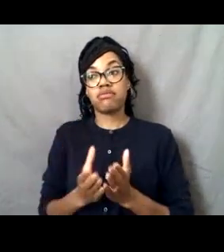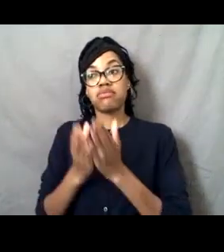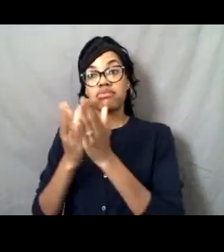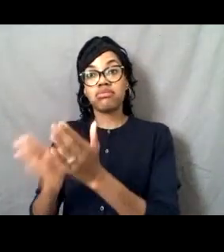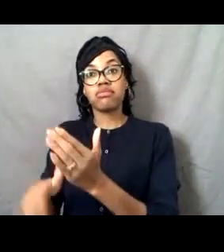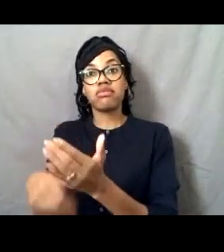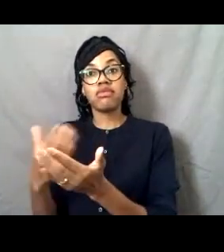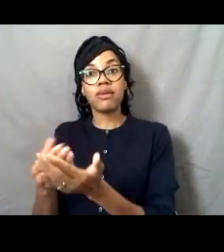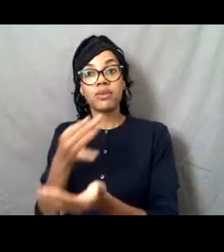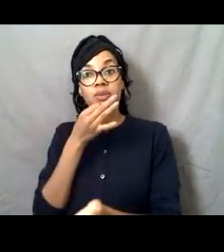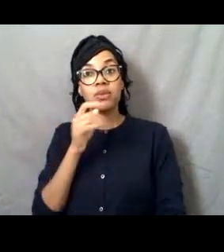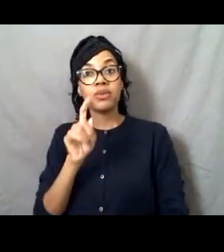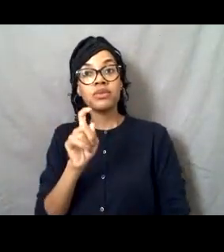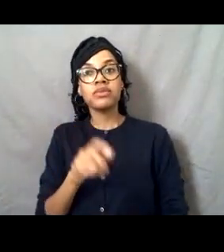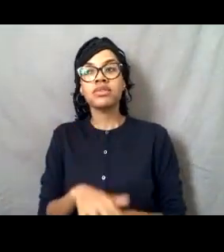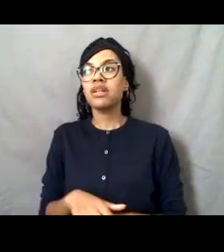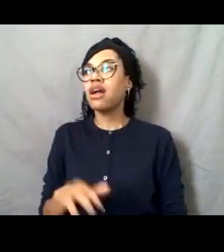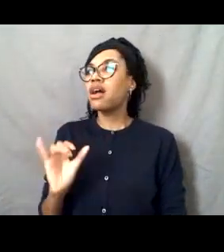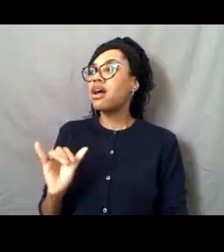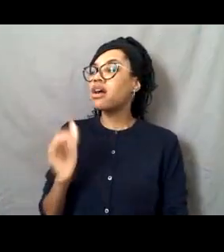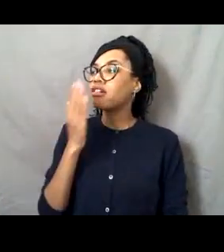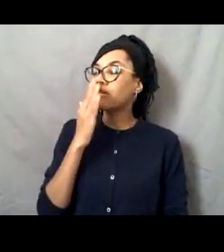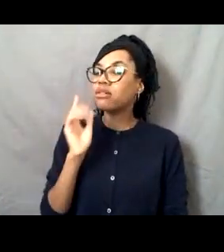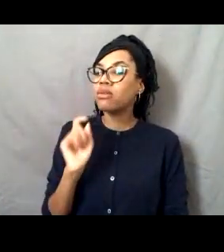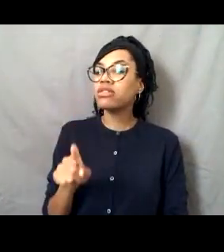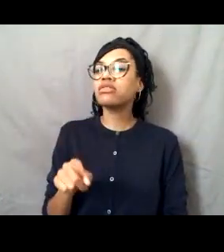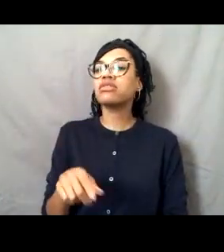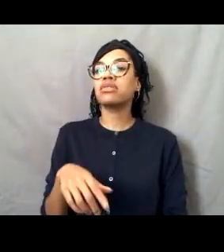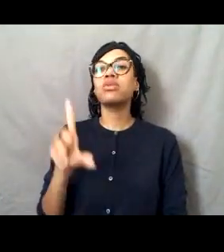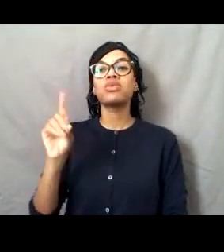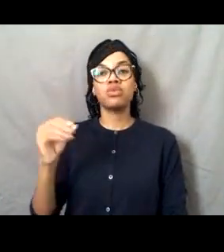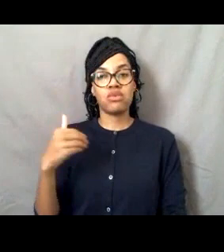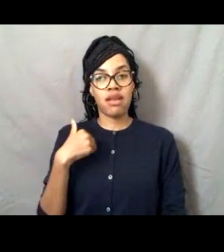Ooh, that's a good question. I know that we do have some ships that go down